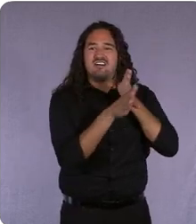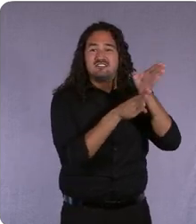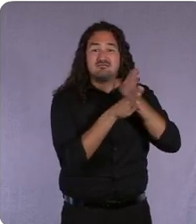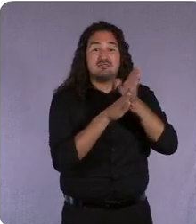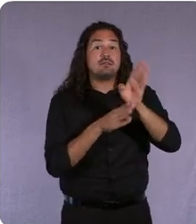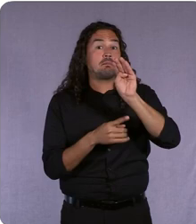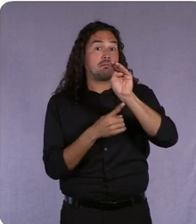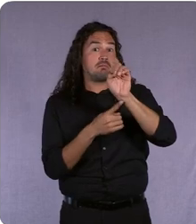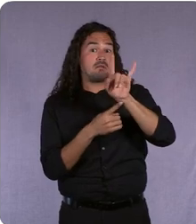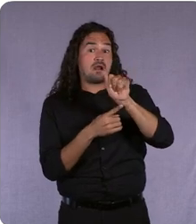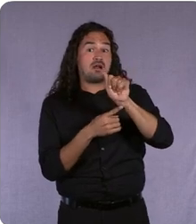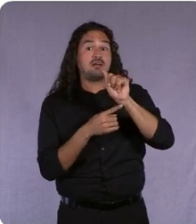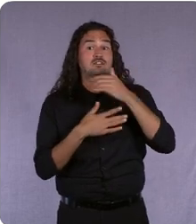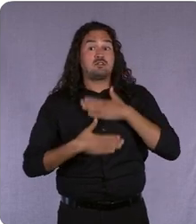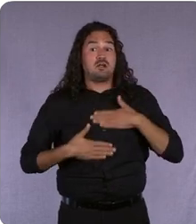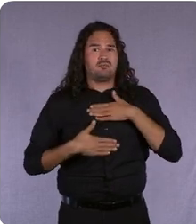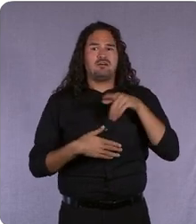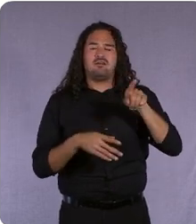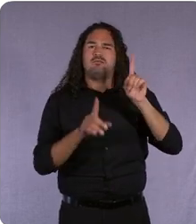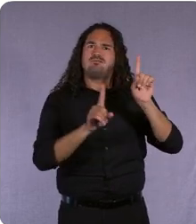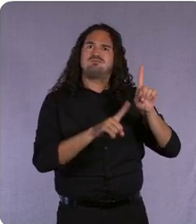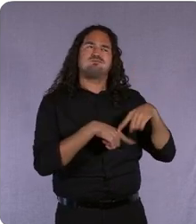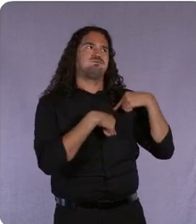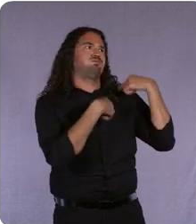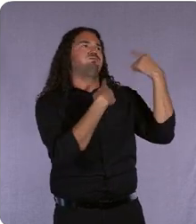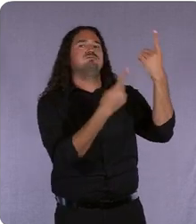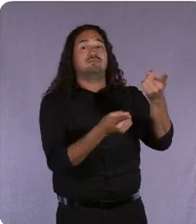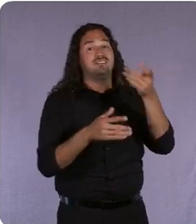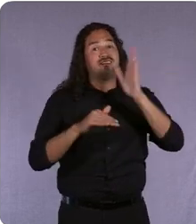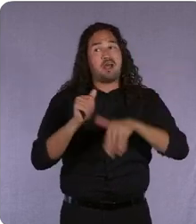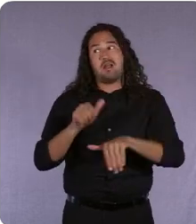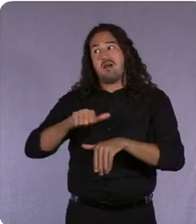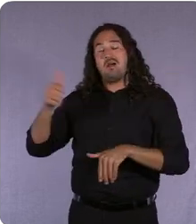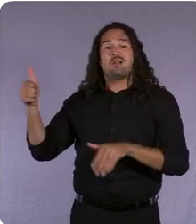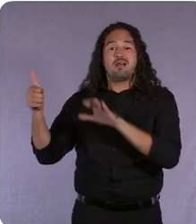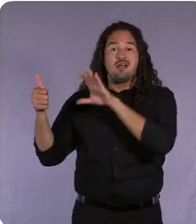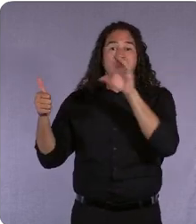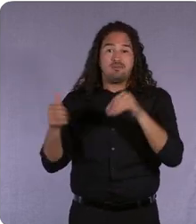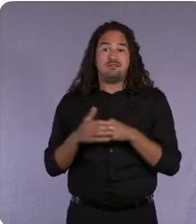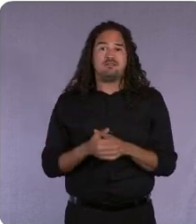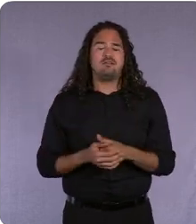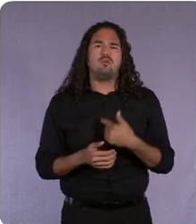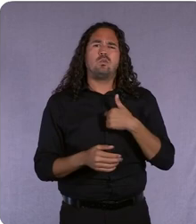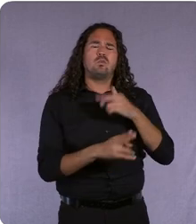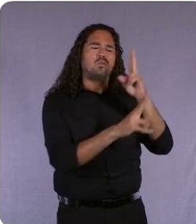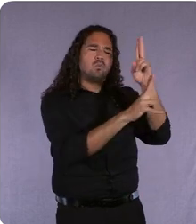has perhaps been on this journey longer than most, so i'm honored to have here Sarah Harden